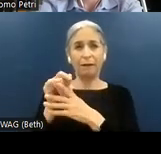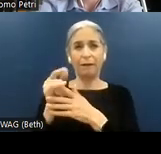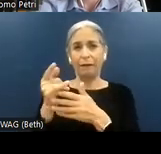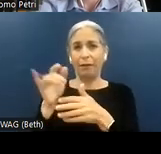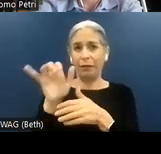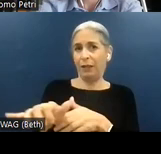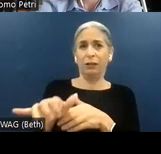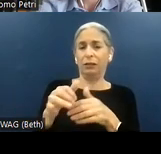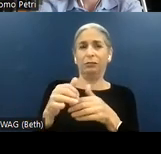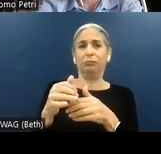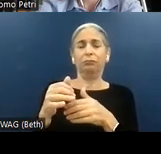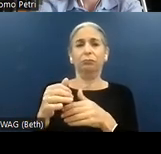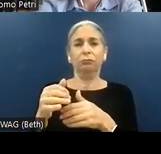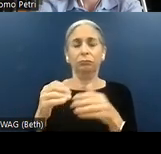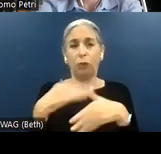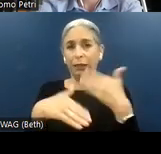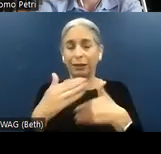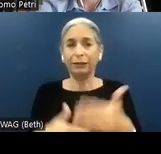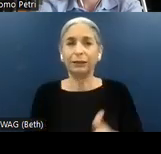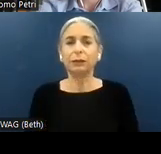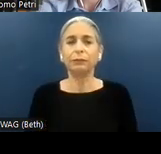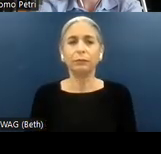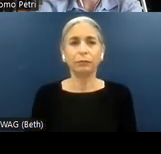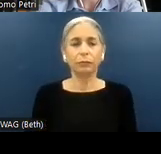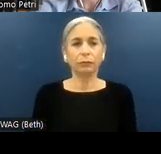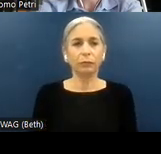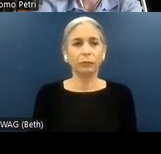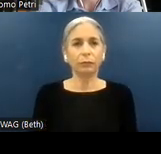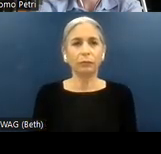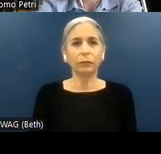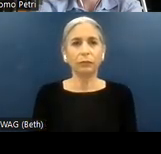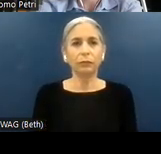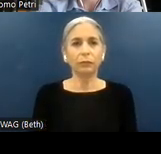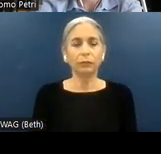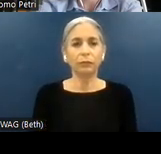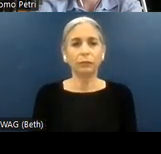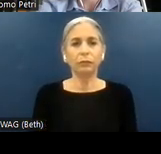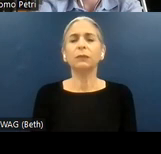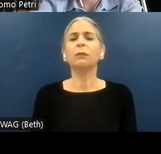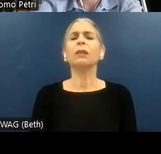now focusing. When we talk about conformance level -- and